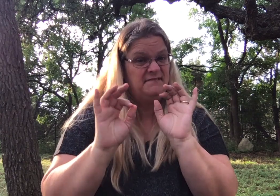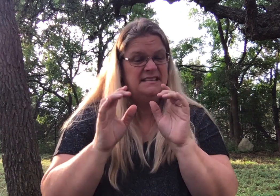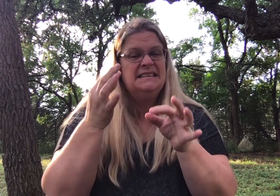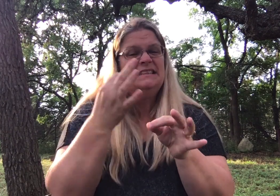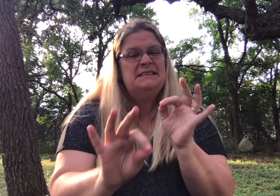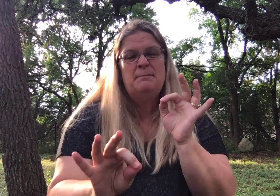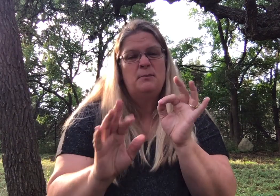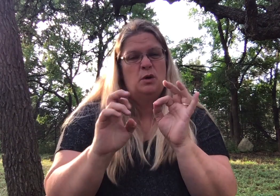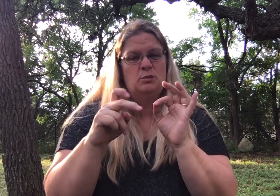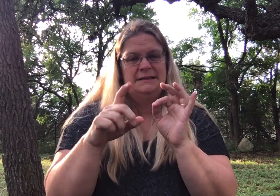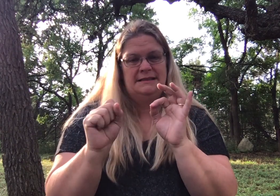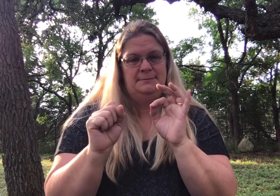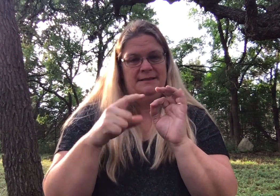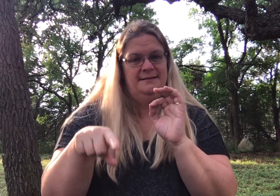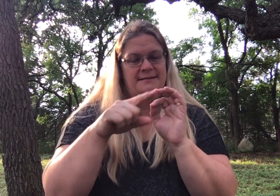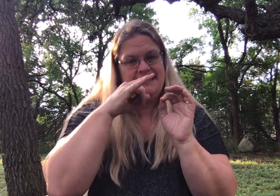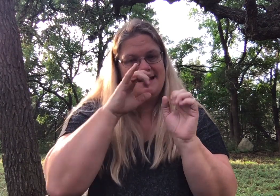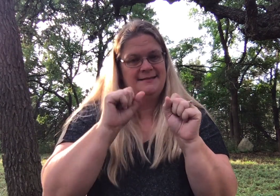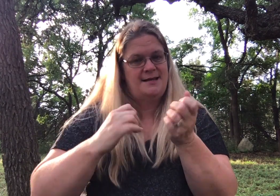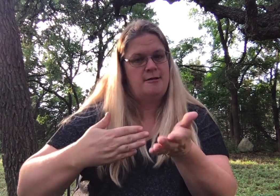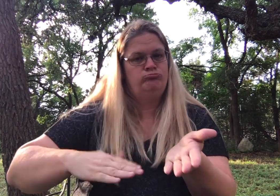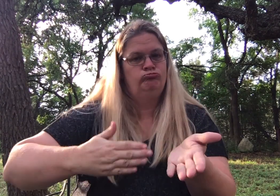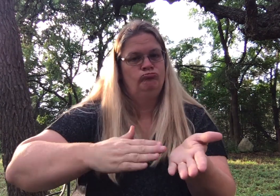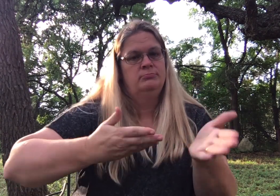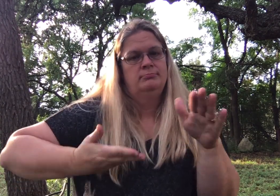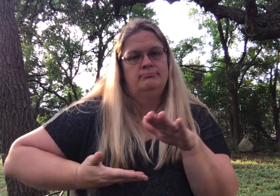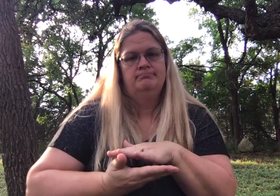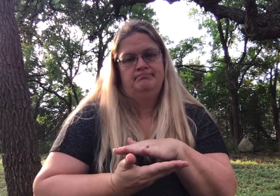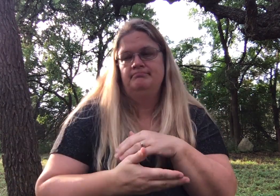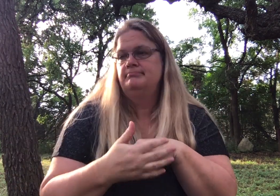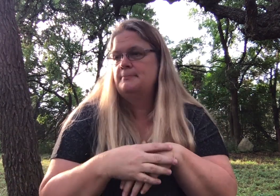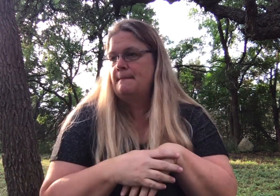You can use simple recipes for your children to cook or bake with.